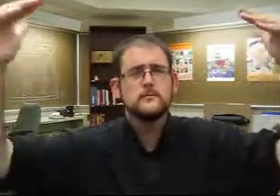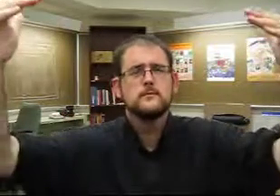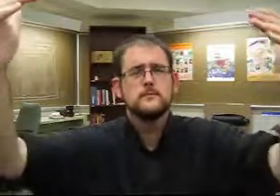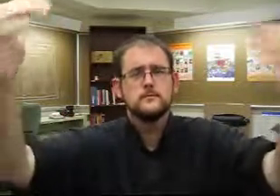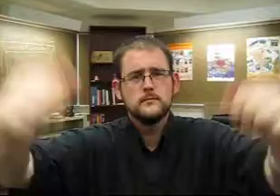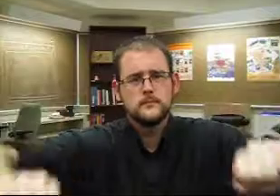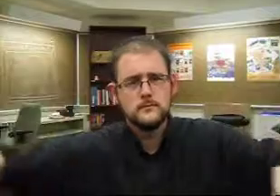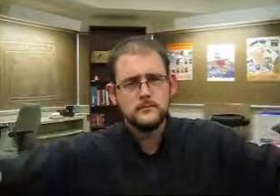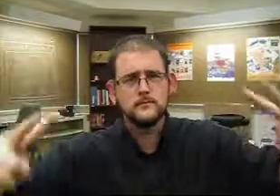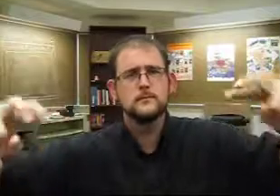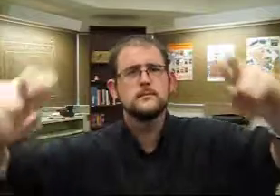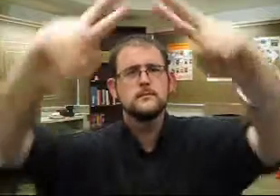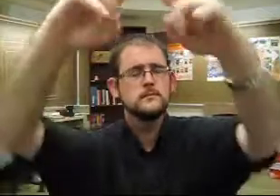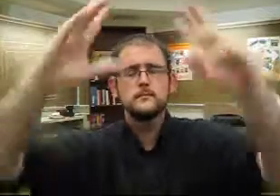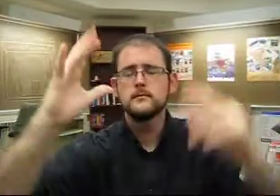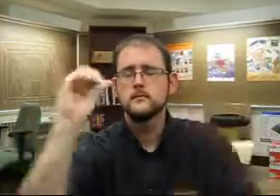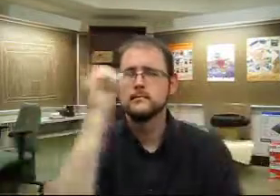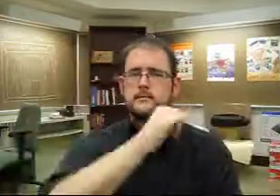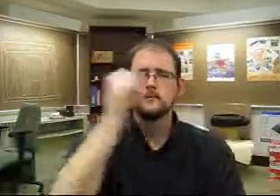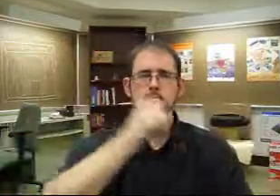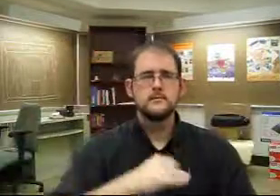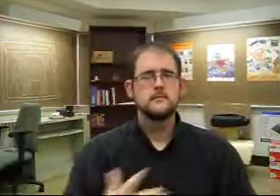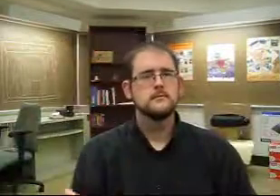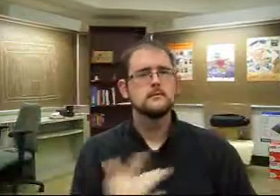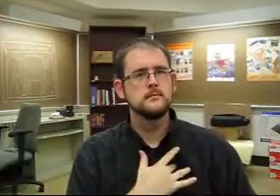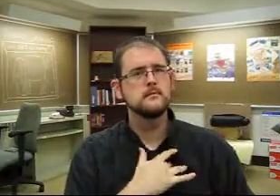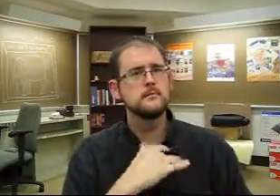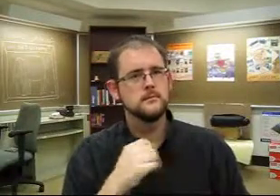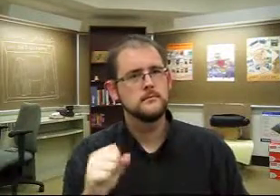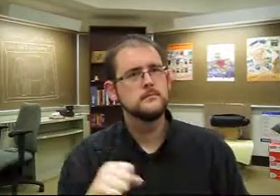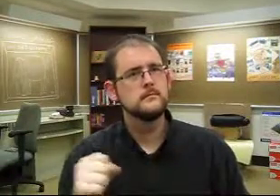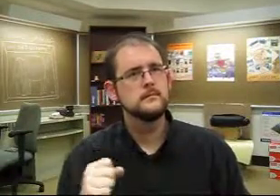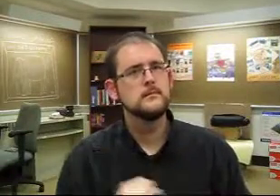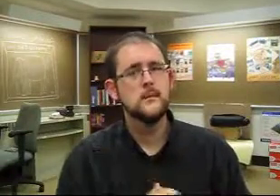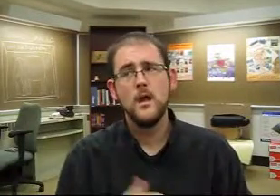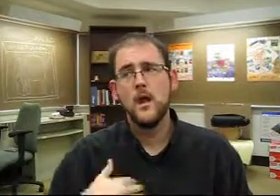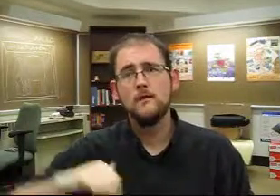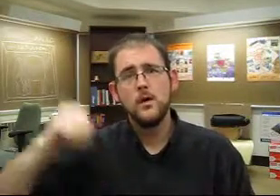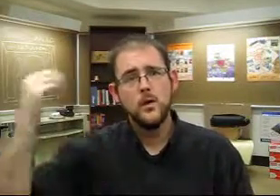the sky, and the mountain, very beautifully. It really affected me.